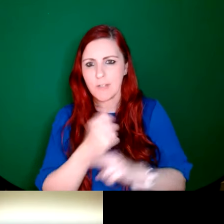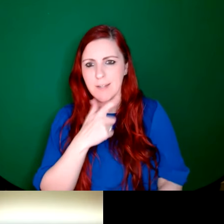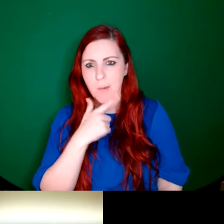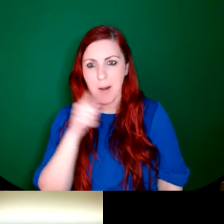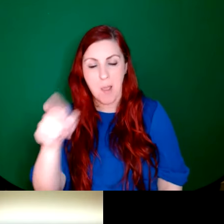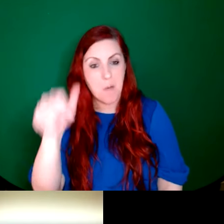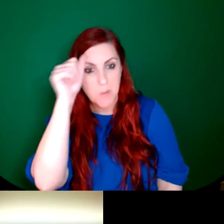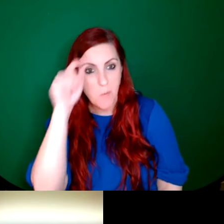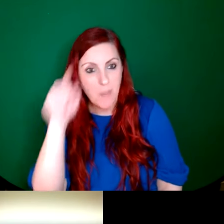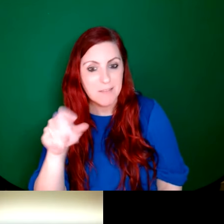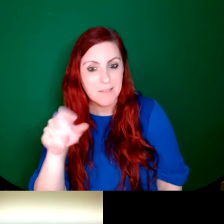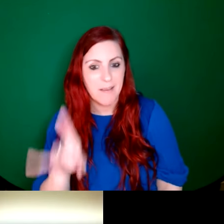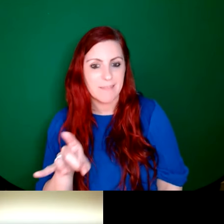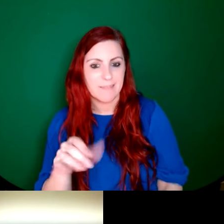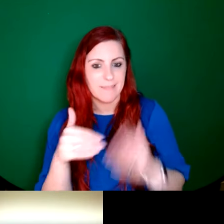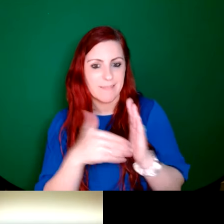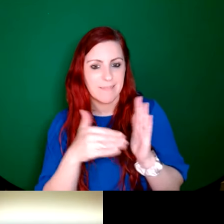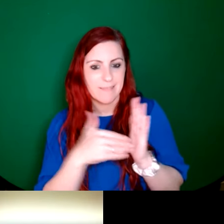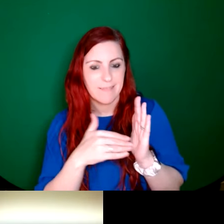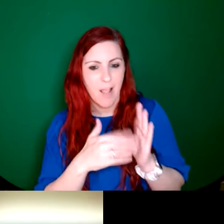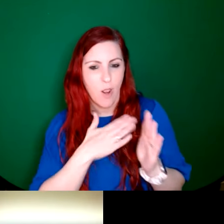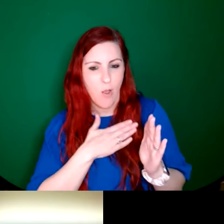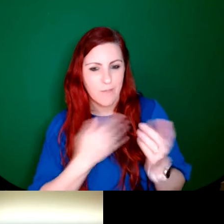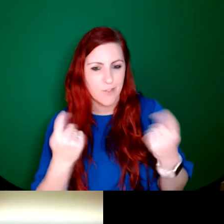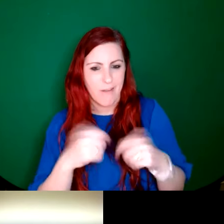sourcing this information. It's fantastic. Somebody else has asked what was the